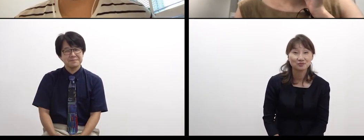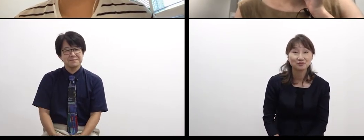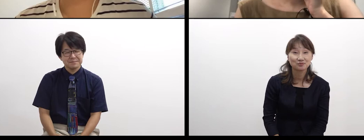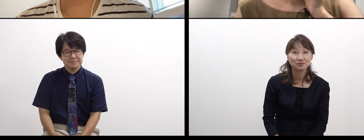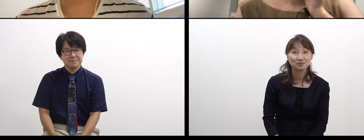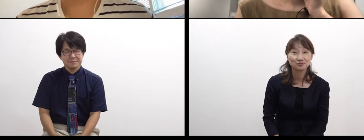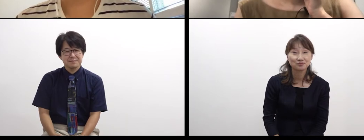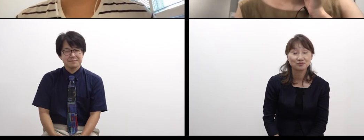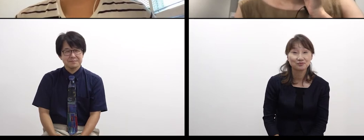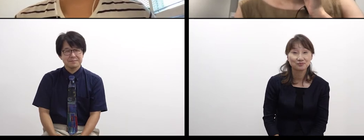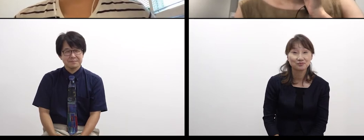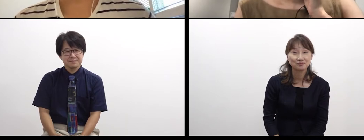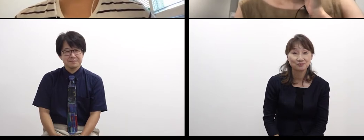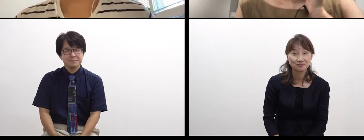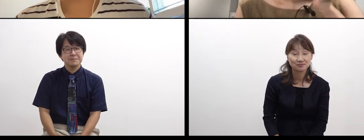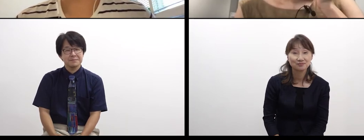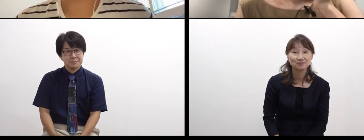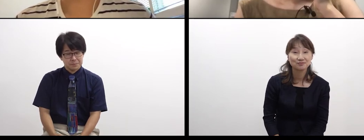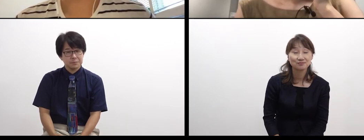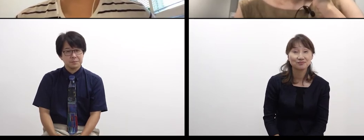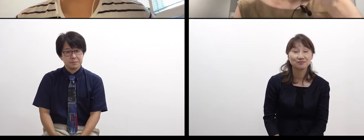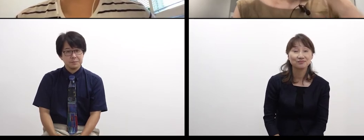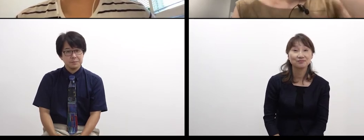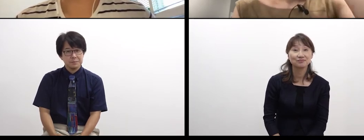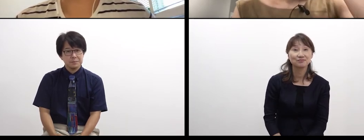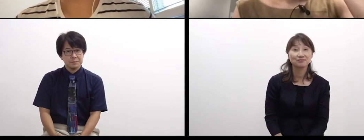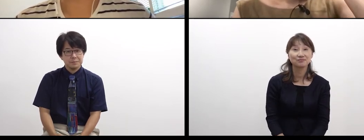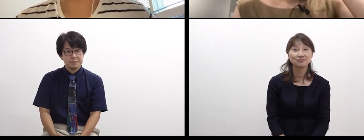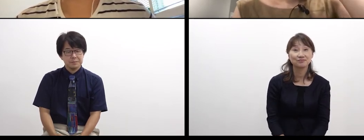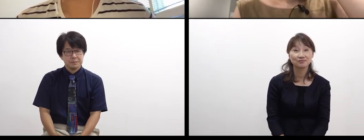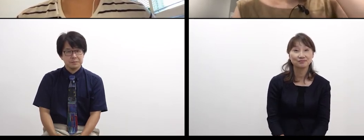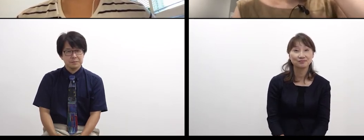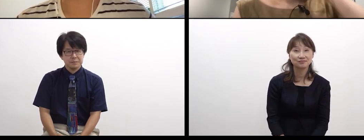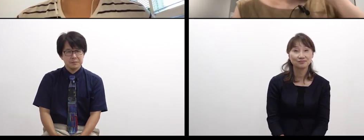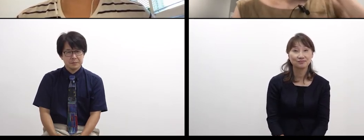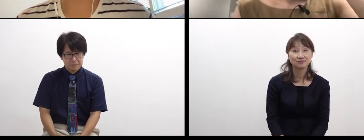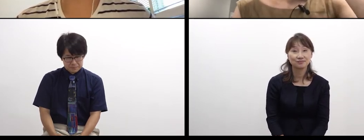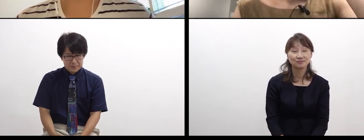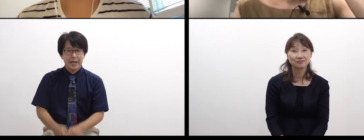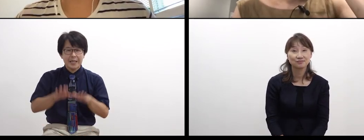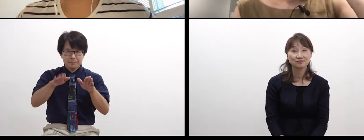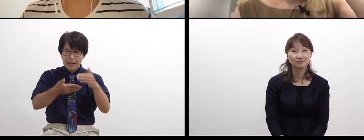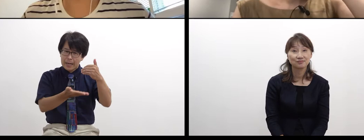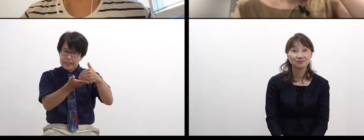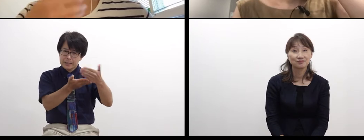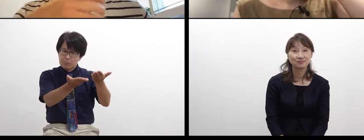Ultimately,